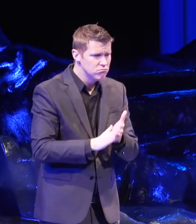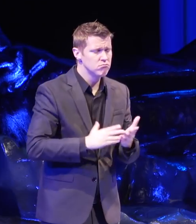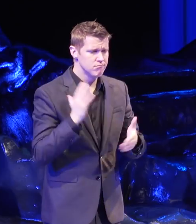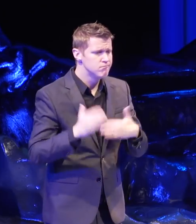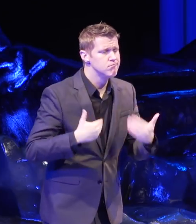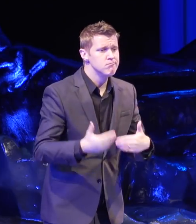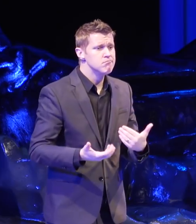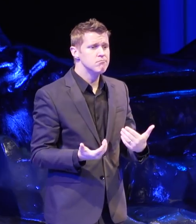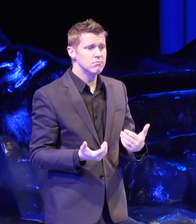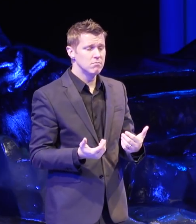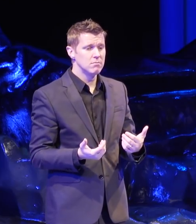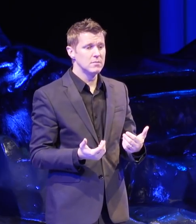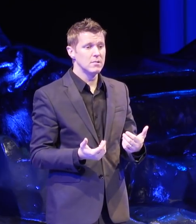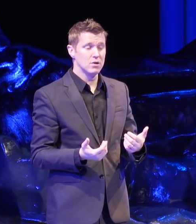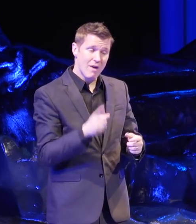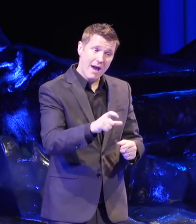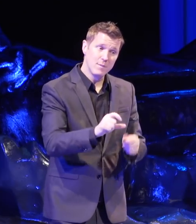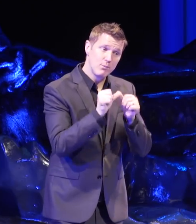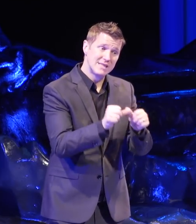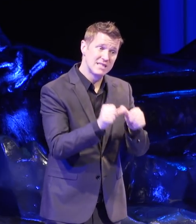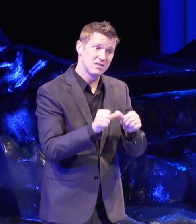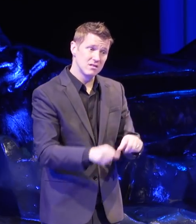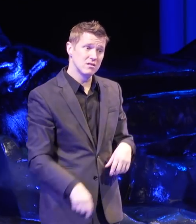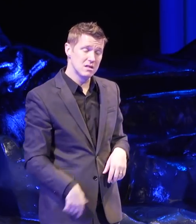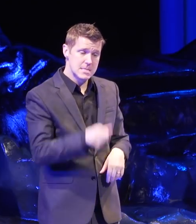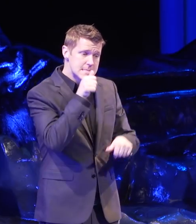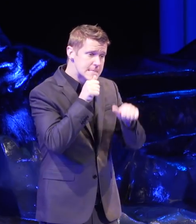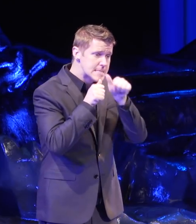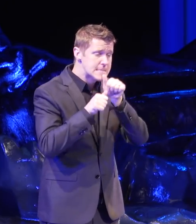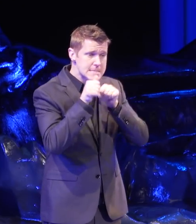you have to be persistent and creative and adaptive